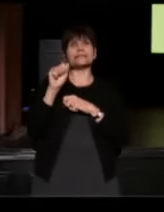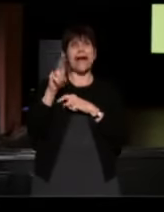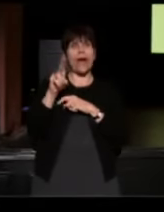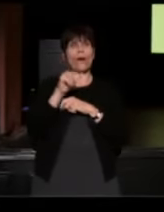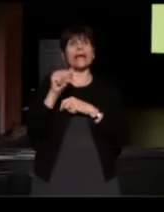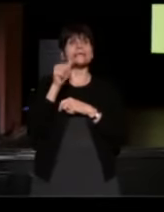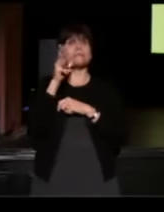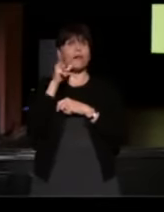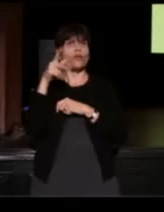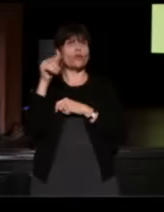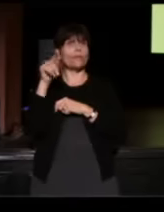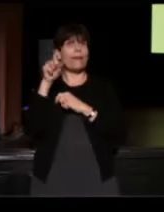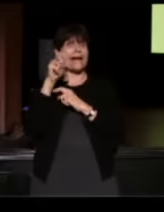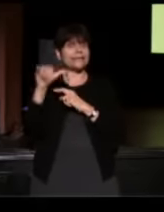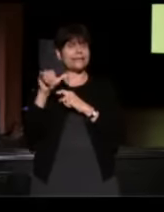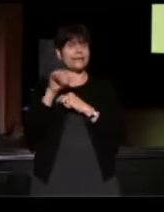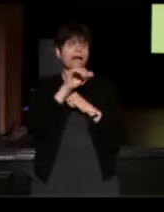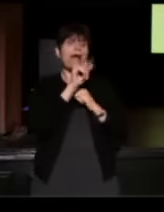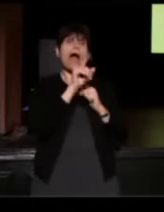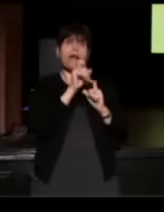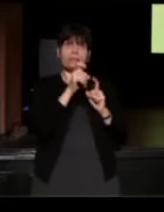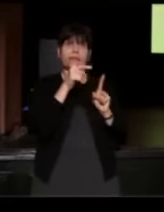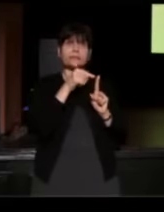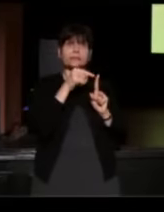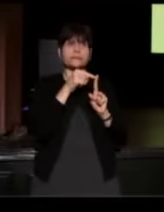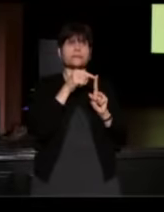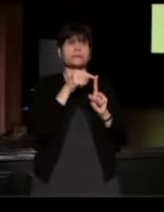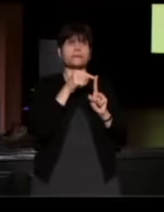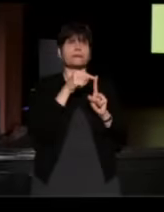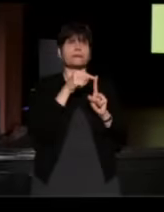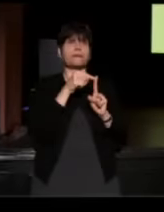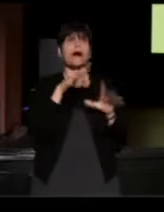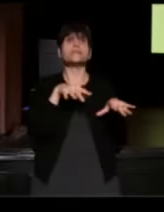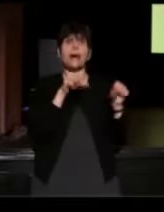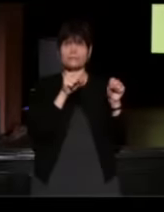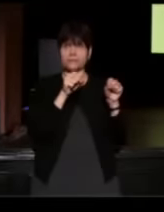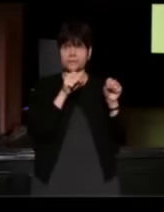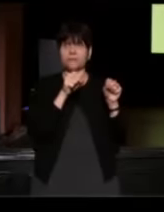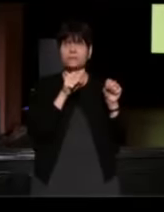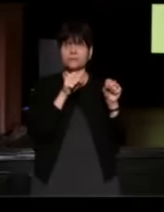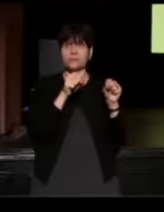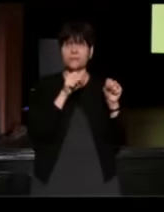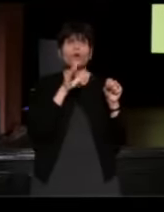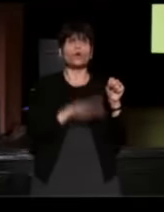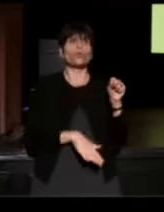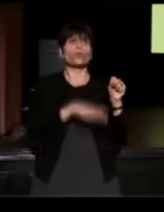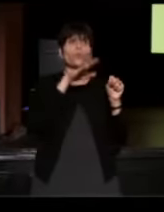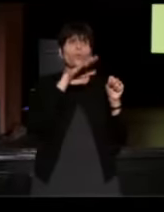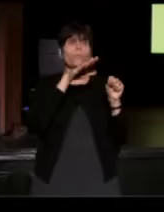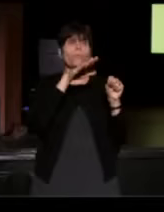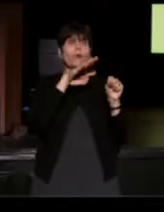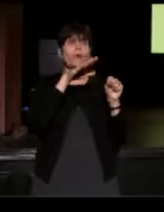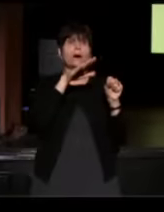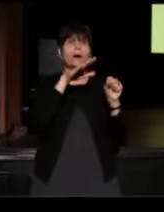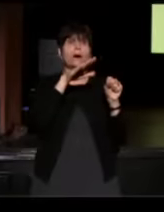Alex was-- is adopted, and grew up in a suburb of Denver